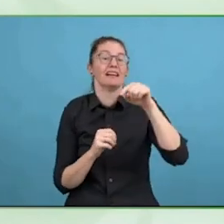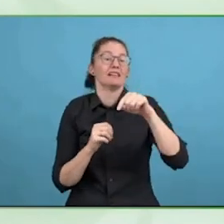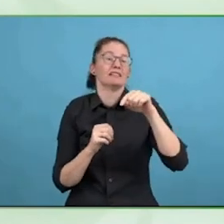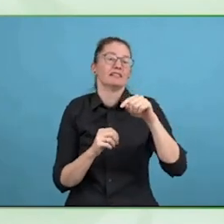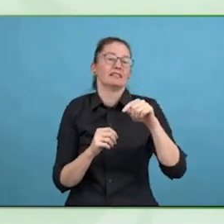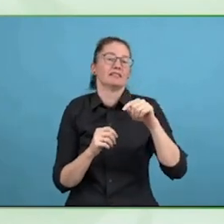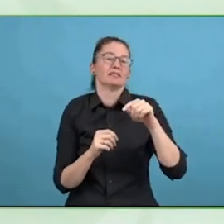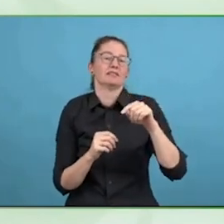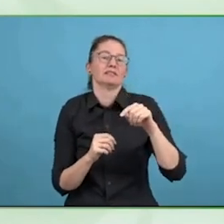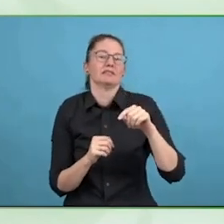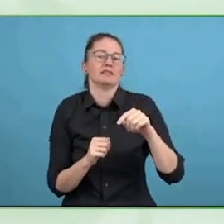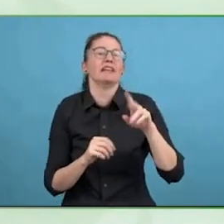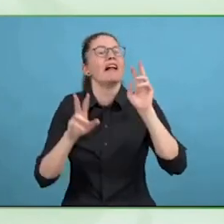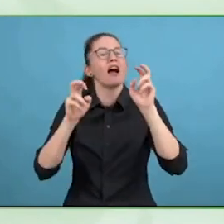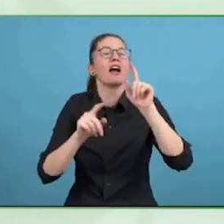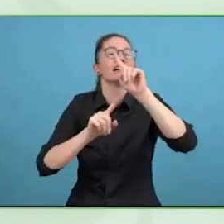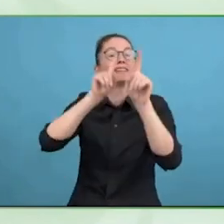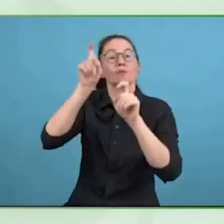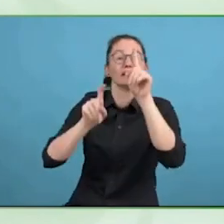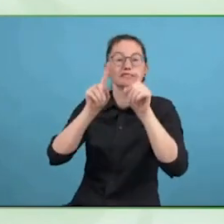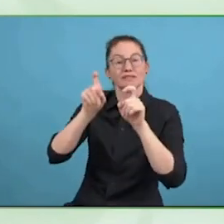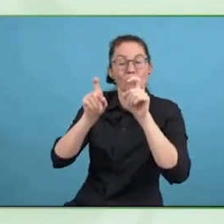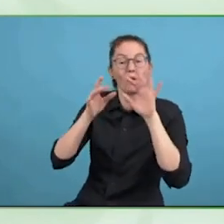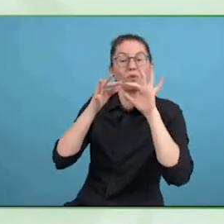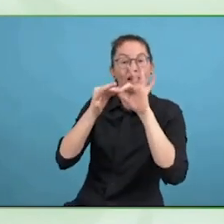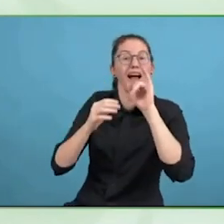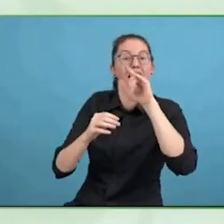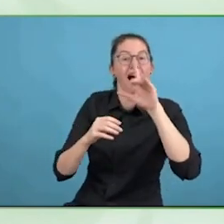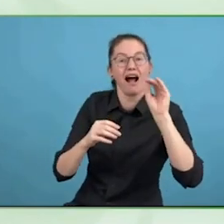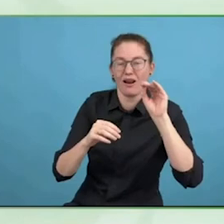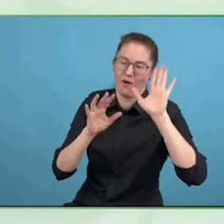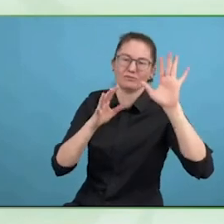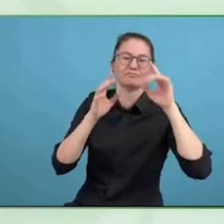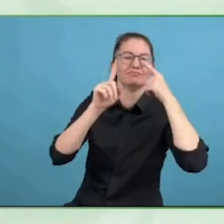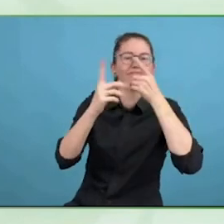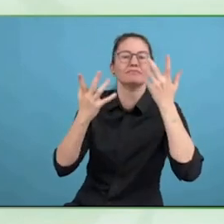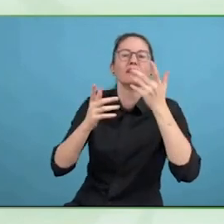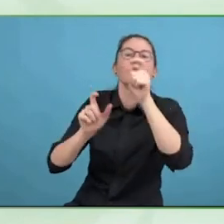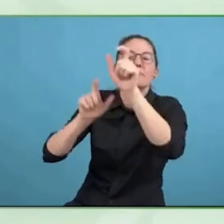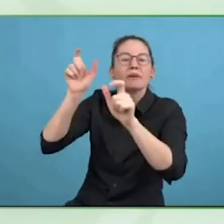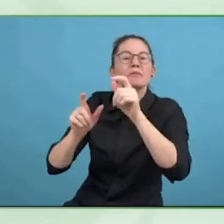prevent disabled people from spending their money with you, you start to make it easier on the employment front.